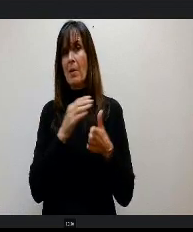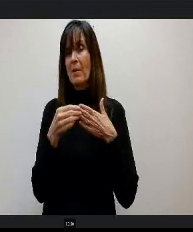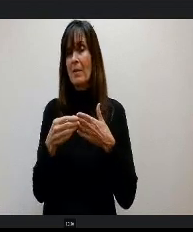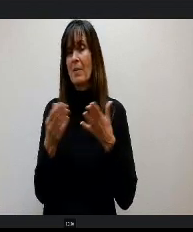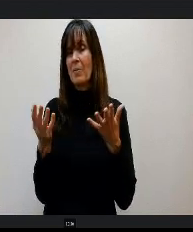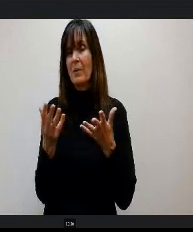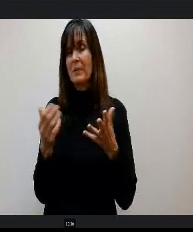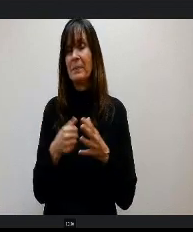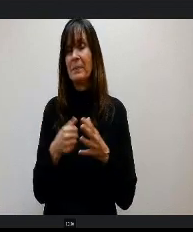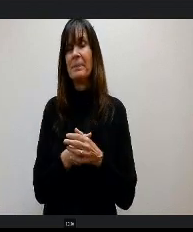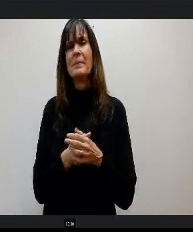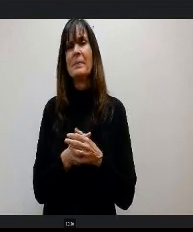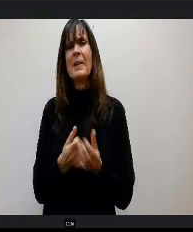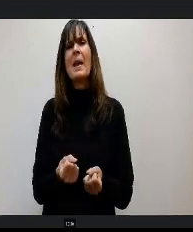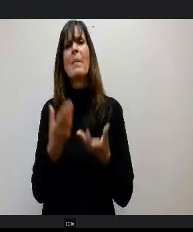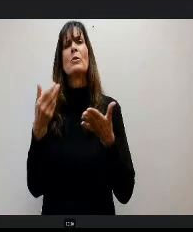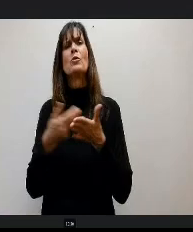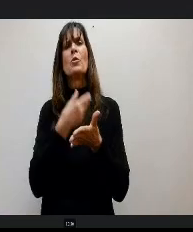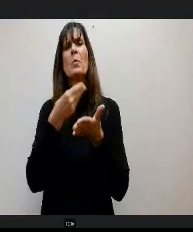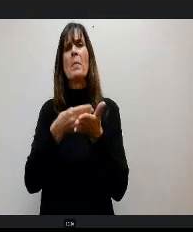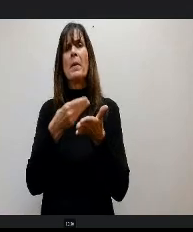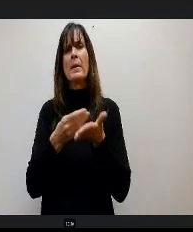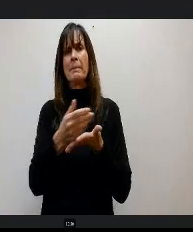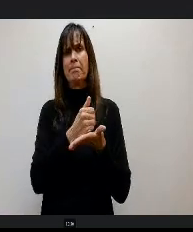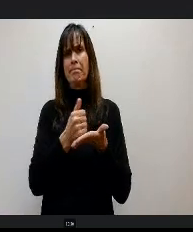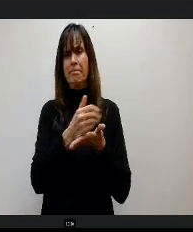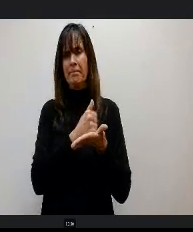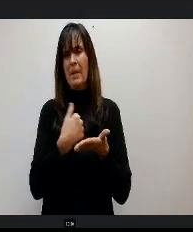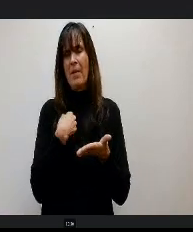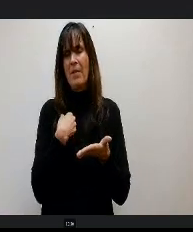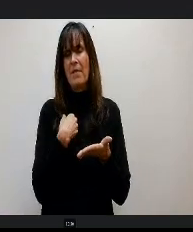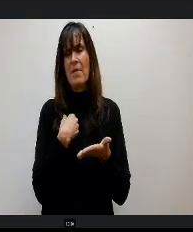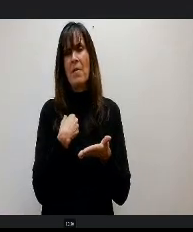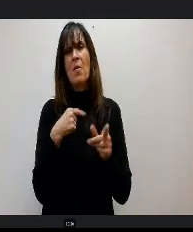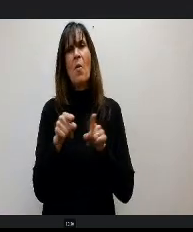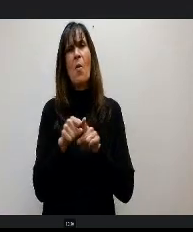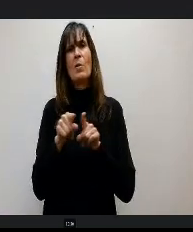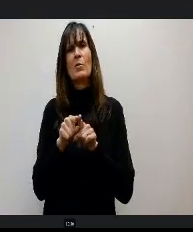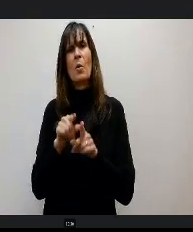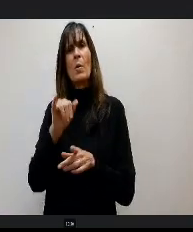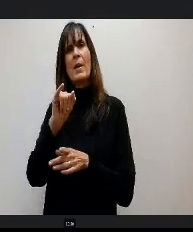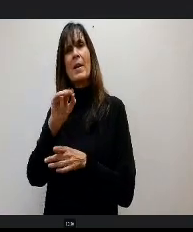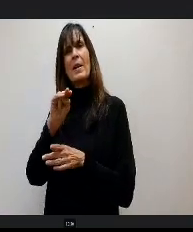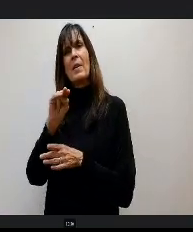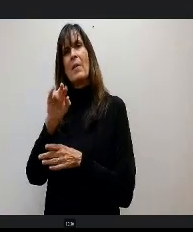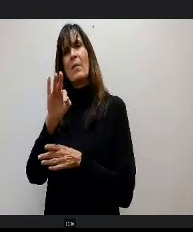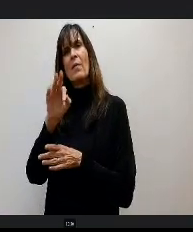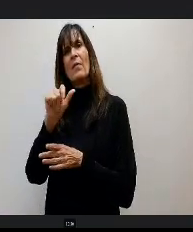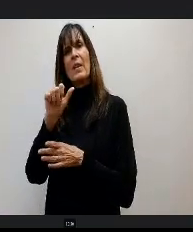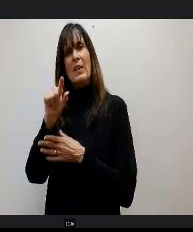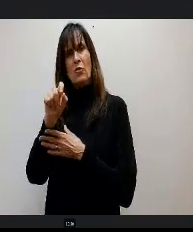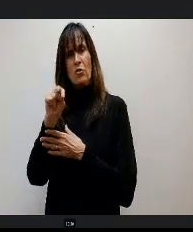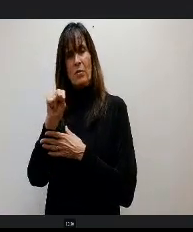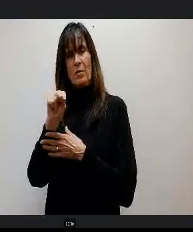how much new revenue are we getting and what is the inflationary rate. It is our goal to at least meet or